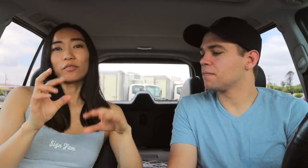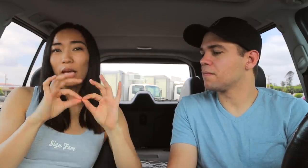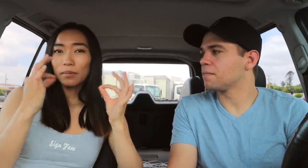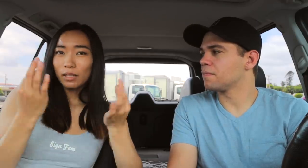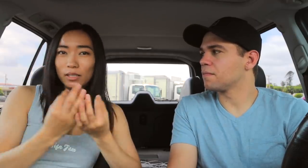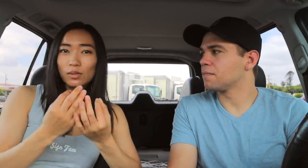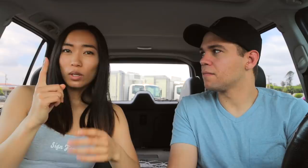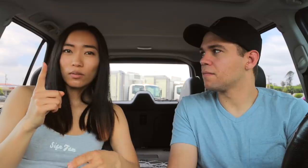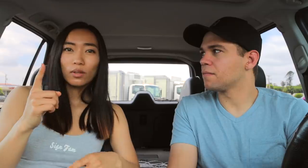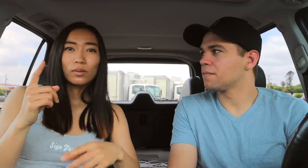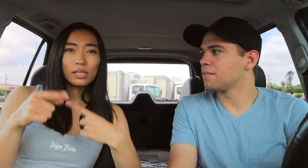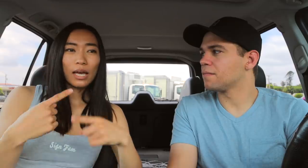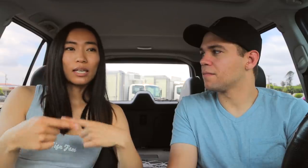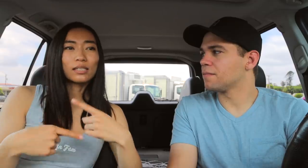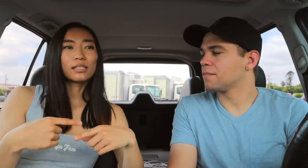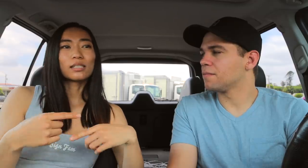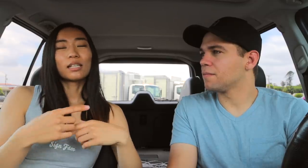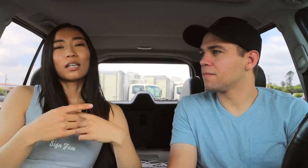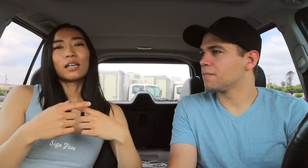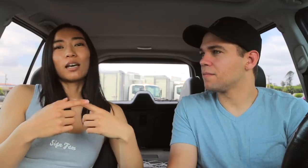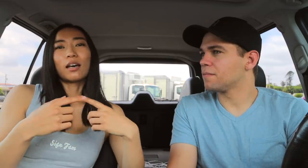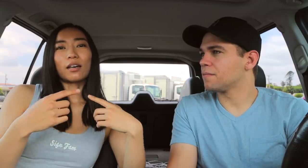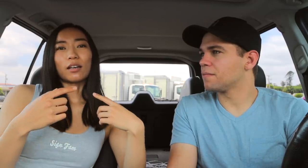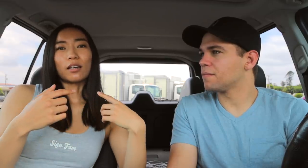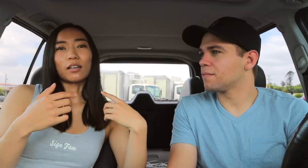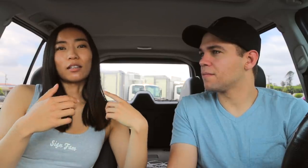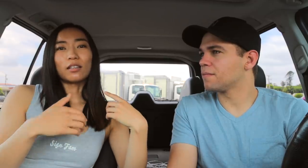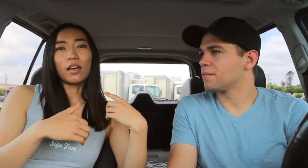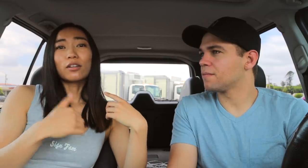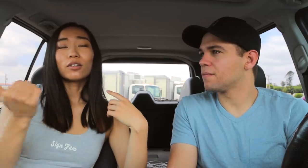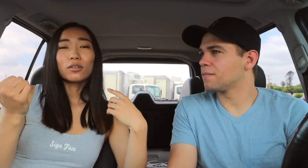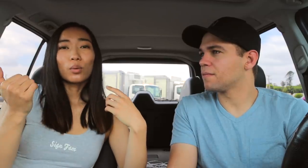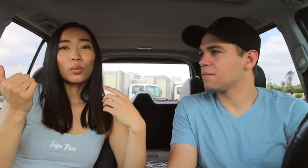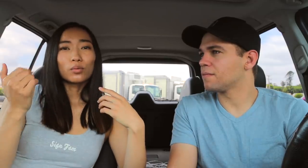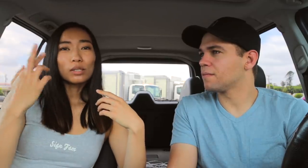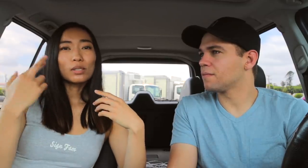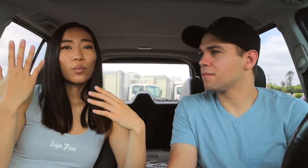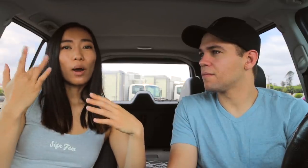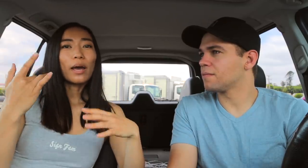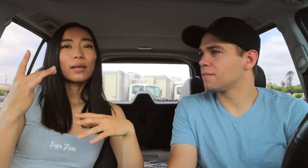"Family" is one of those signs. Another reason why